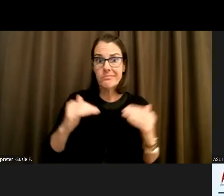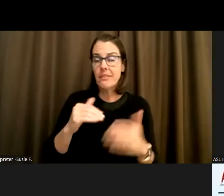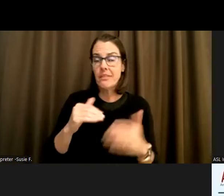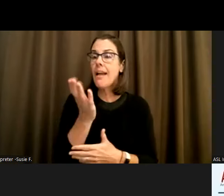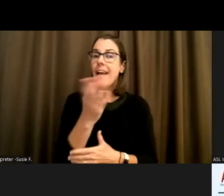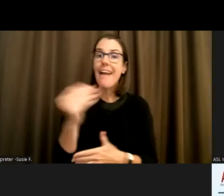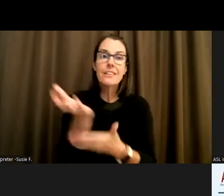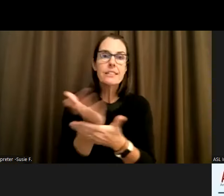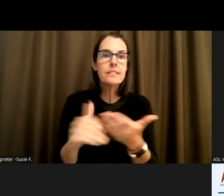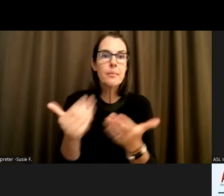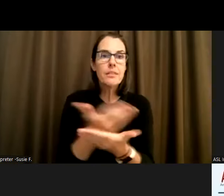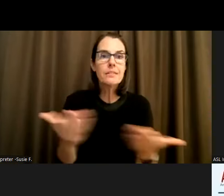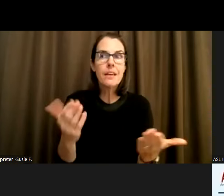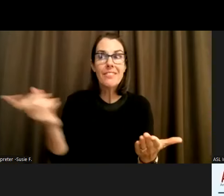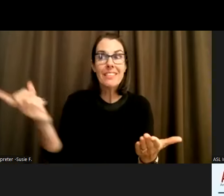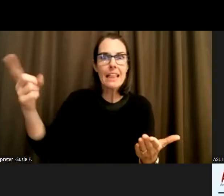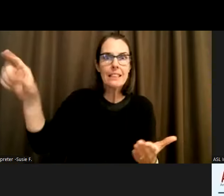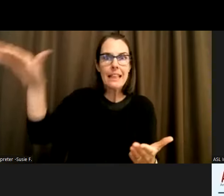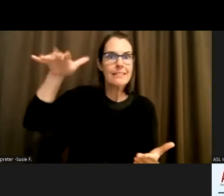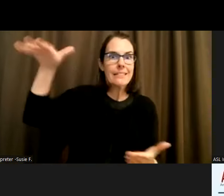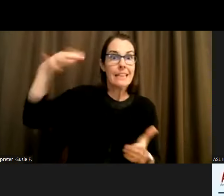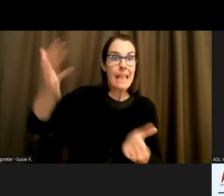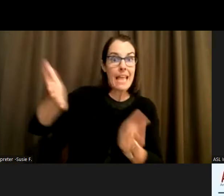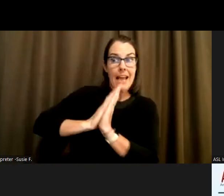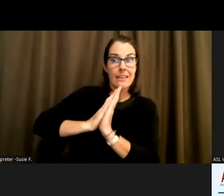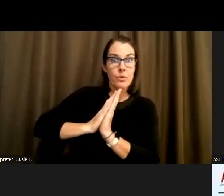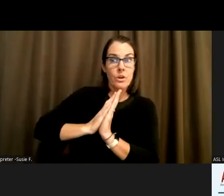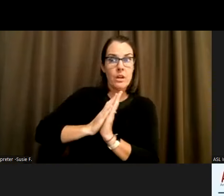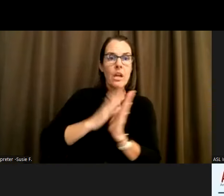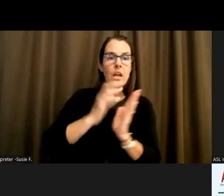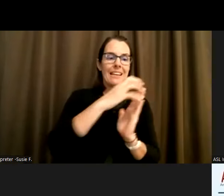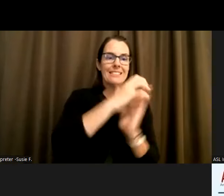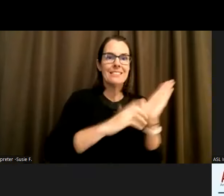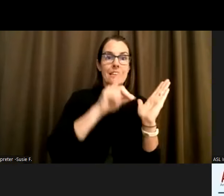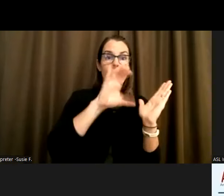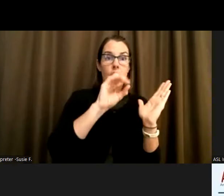for is for you to sign a document to let the HR person call your physician without you present and have